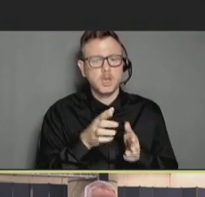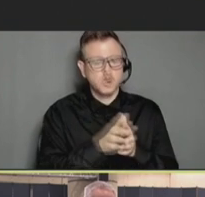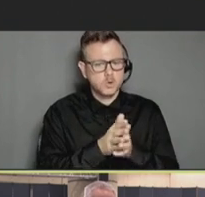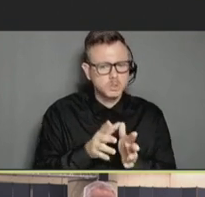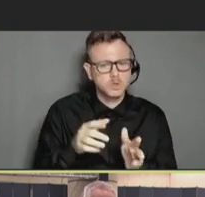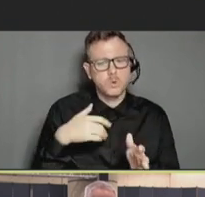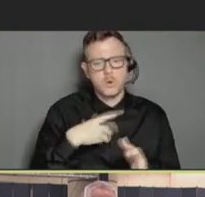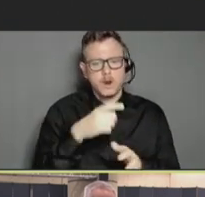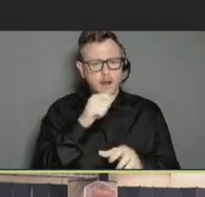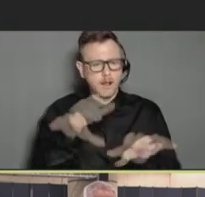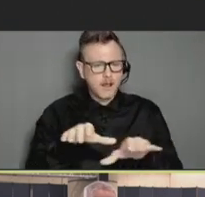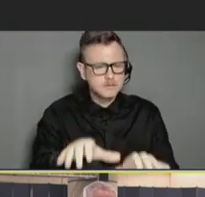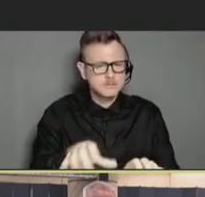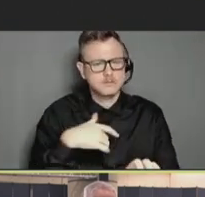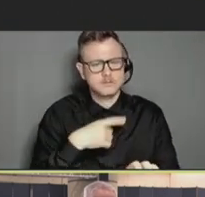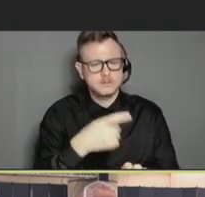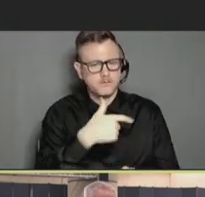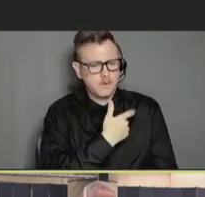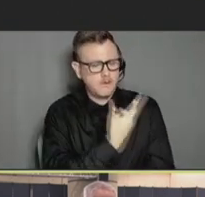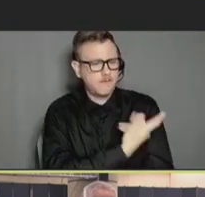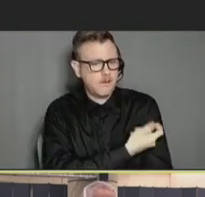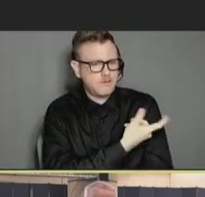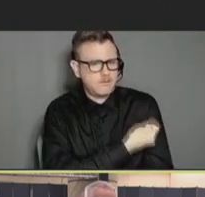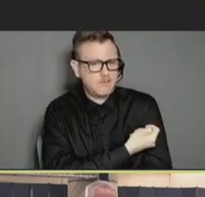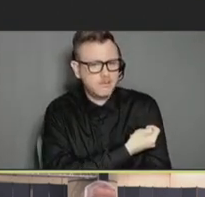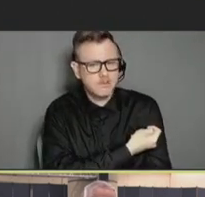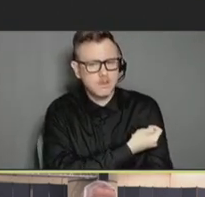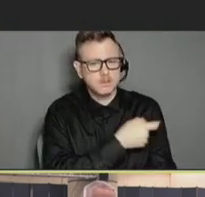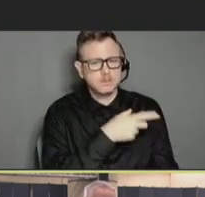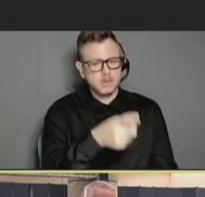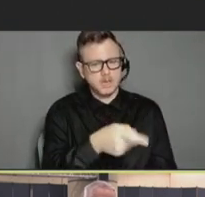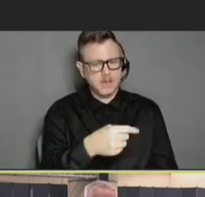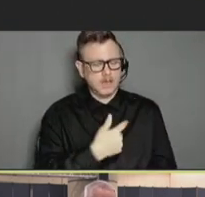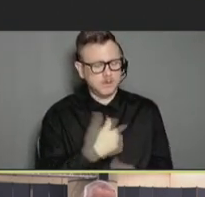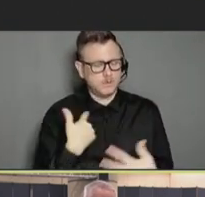with anti-vaccination beliefs, but rather happens in those who hold pro-vaccination